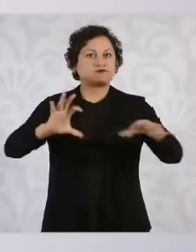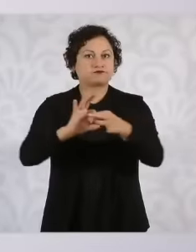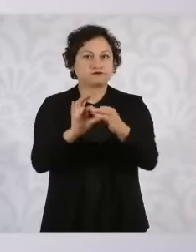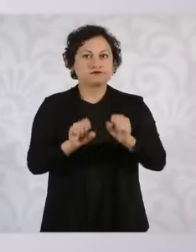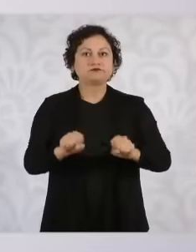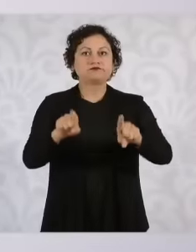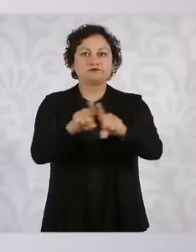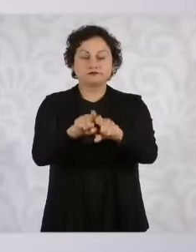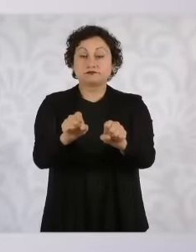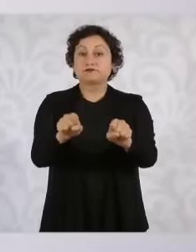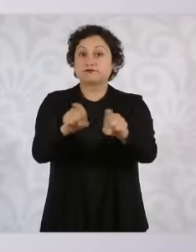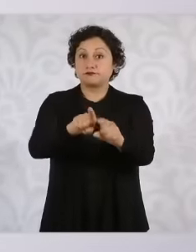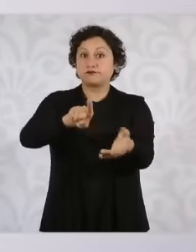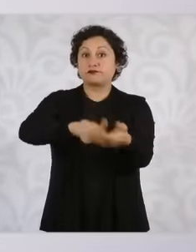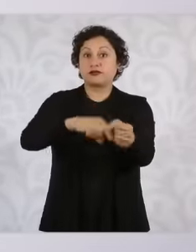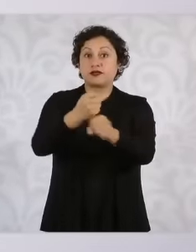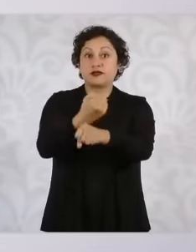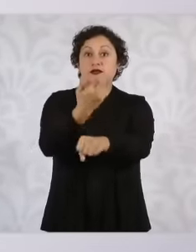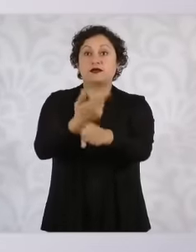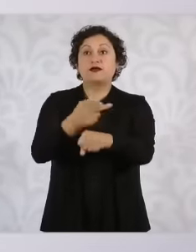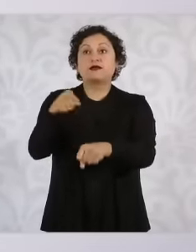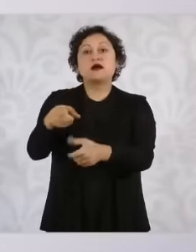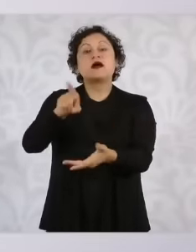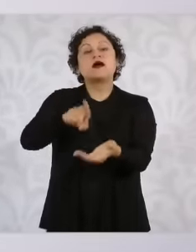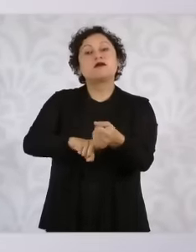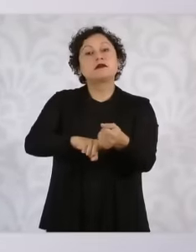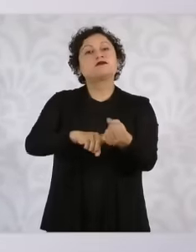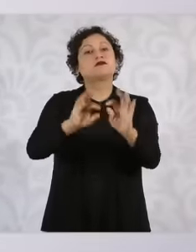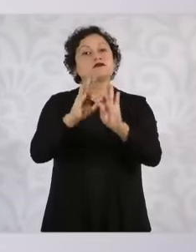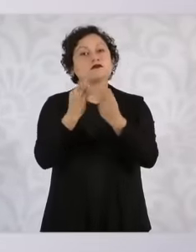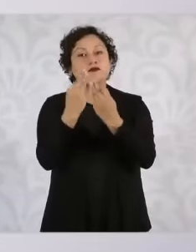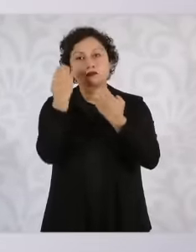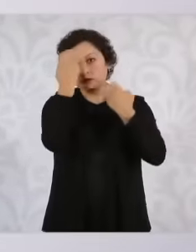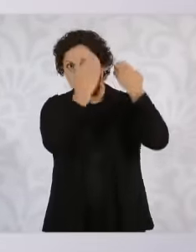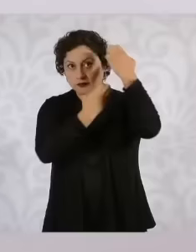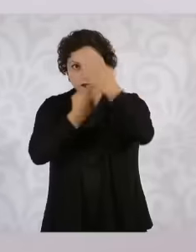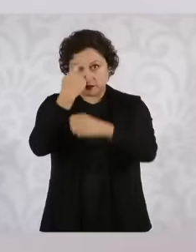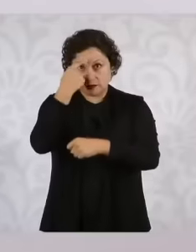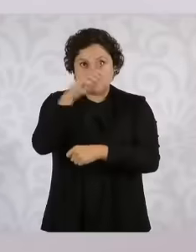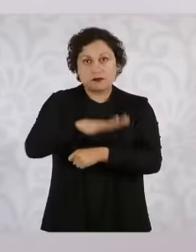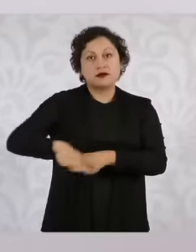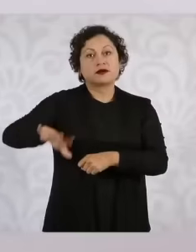an evaluation system will be established for the 32 state police forces when it has been